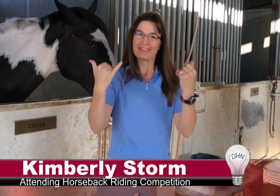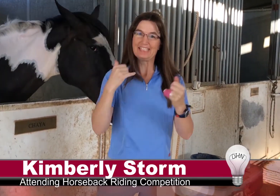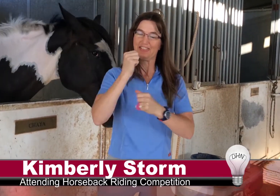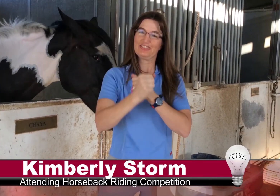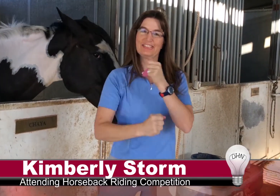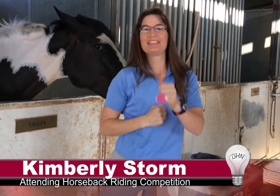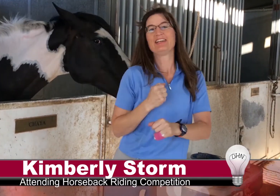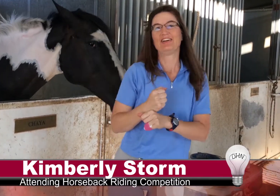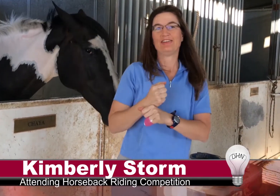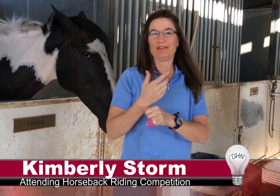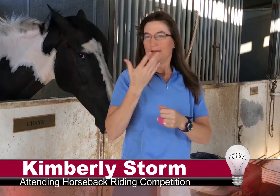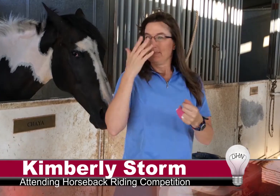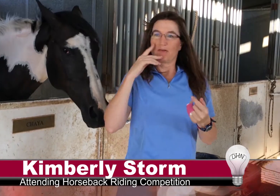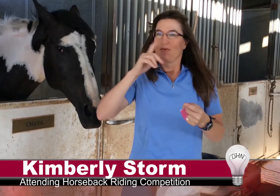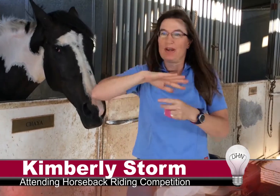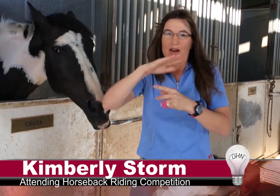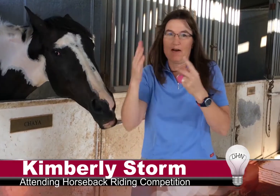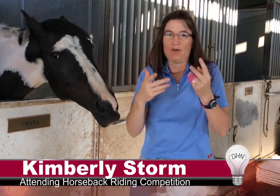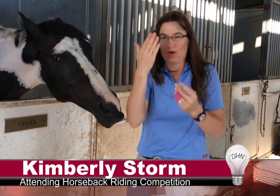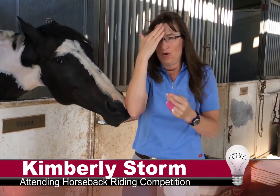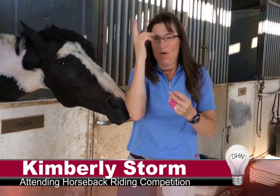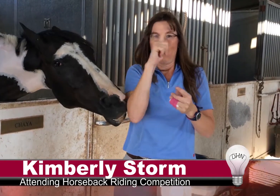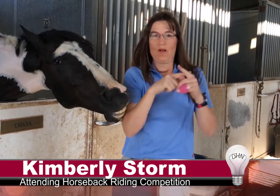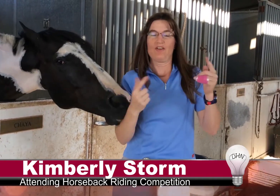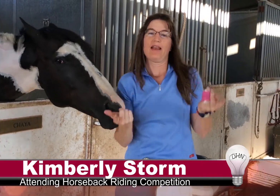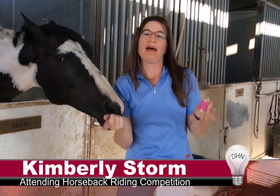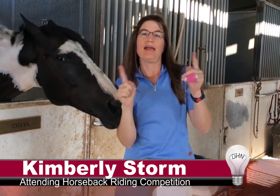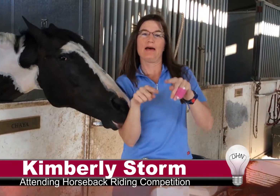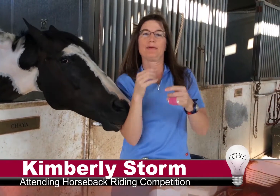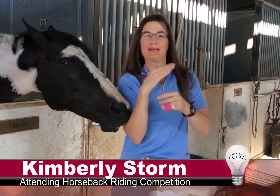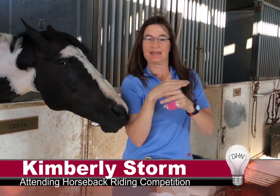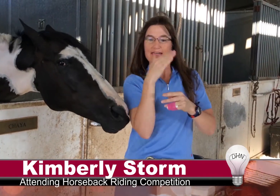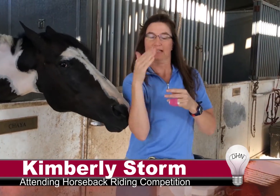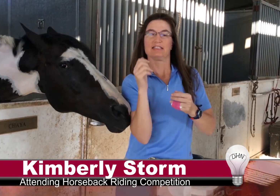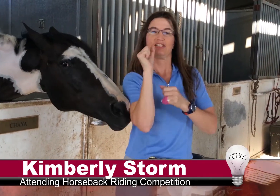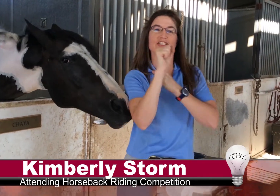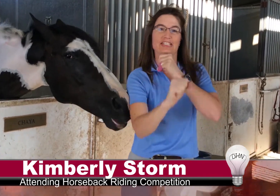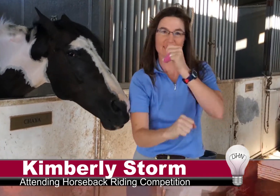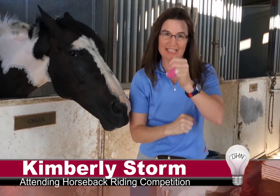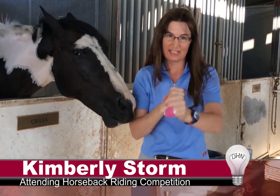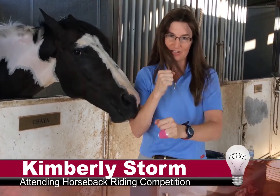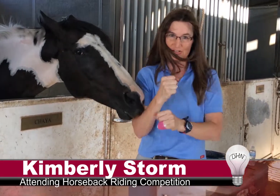It's really best to take your opportunities as they come."